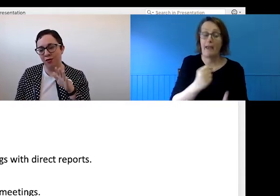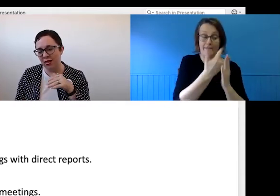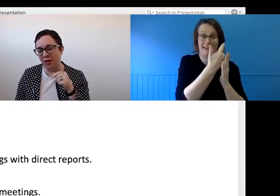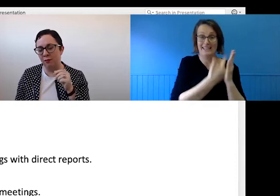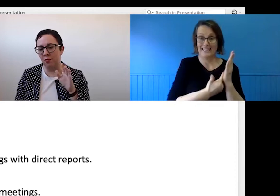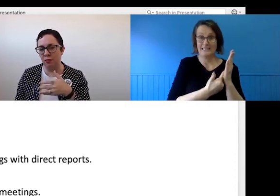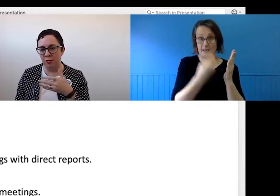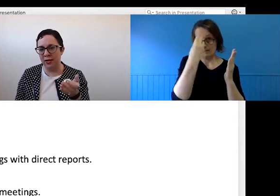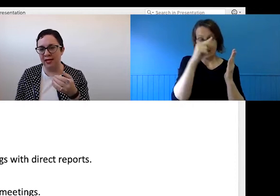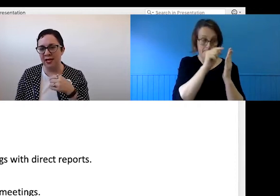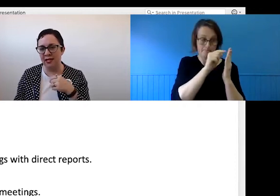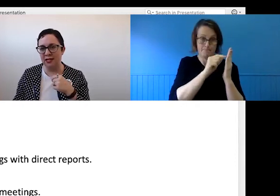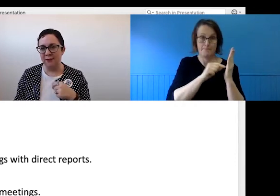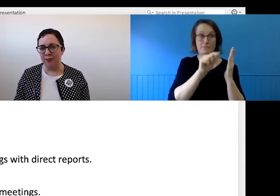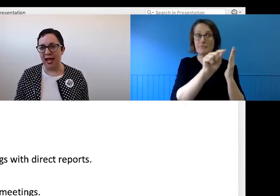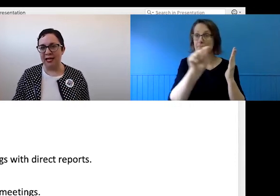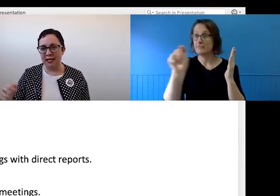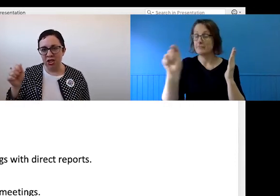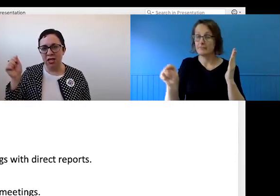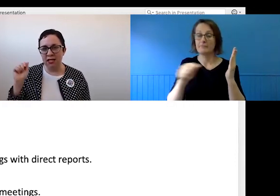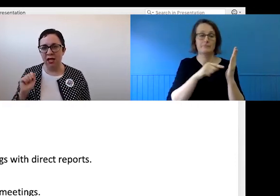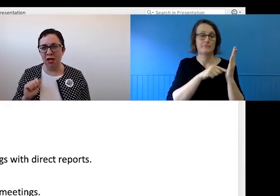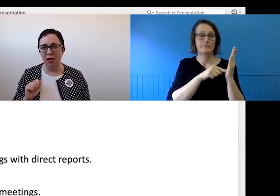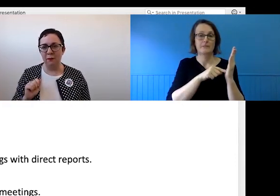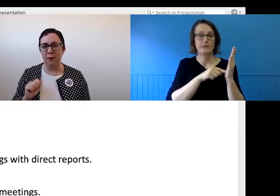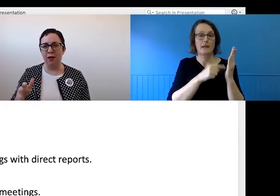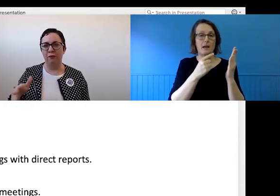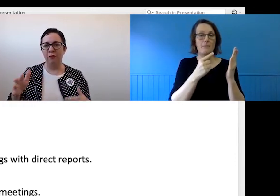team or the meeting attendees handy and just kind of tick people off